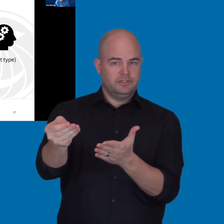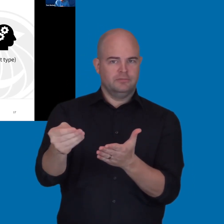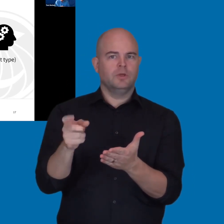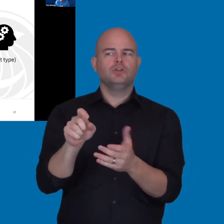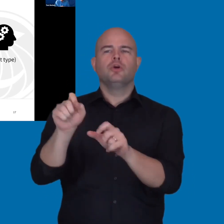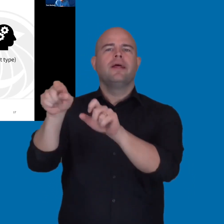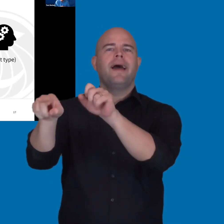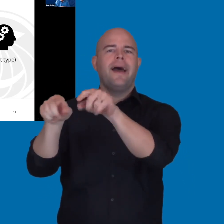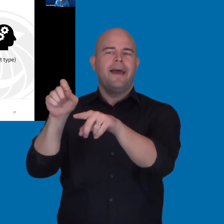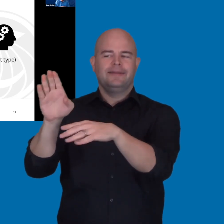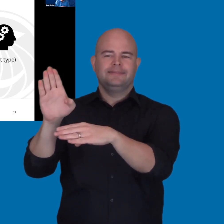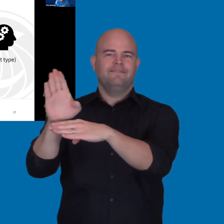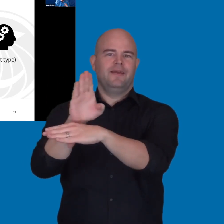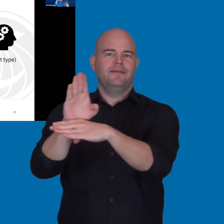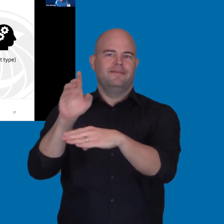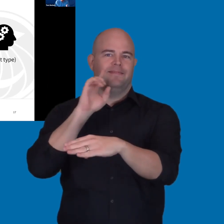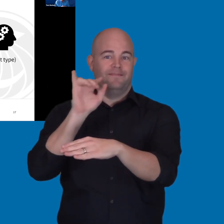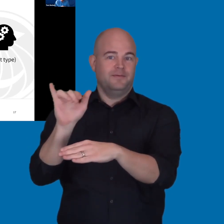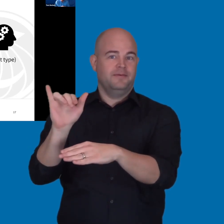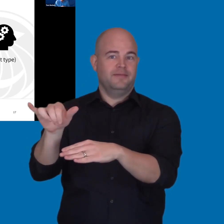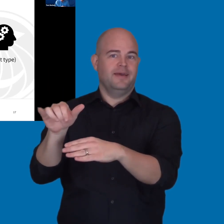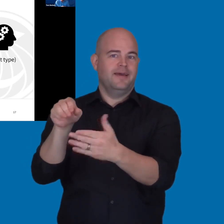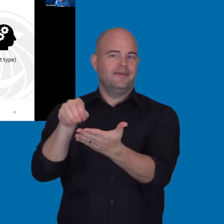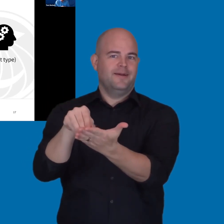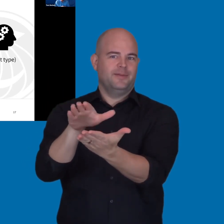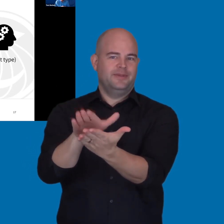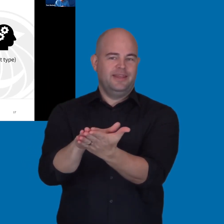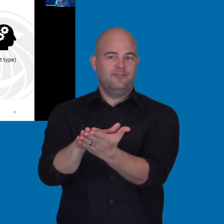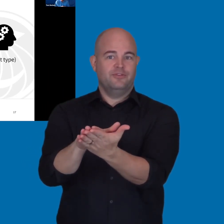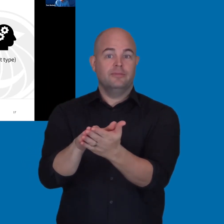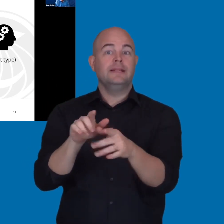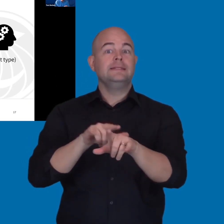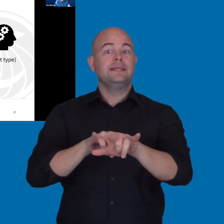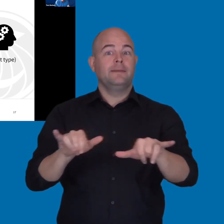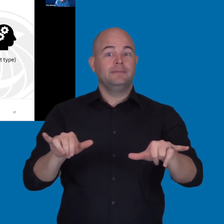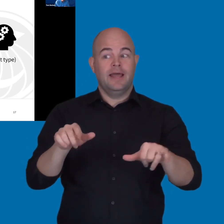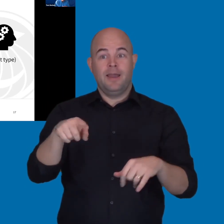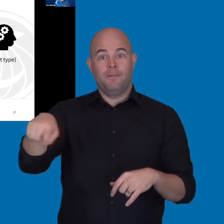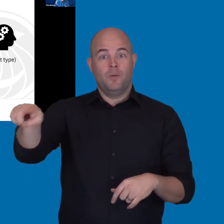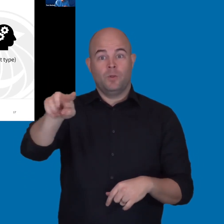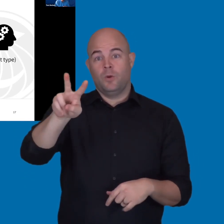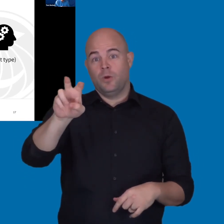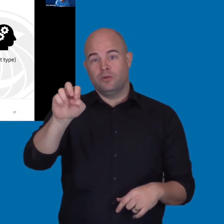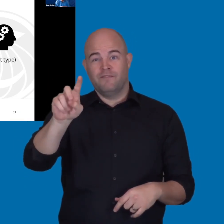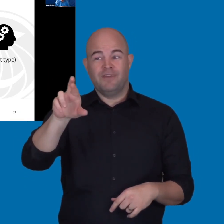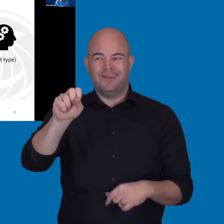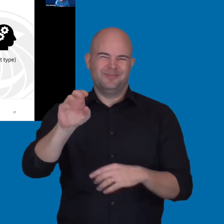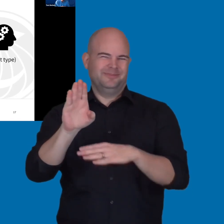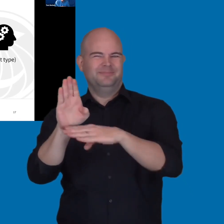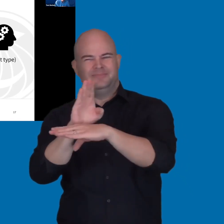for that documentation at the same time that they're asking the vendors for price quotes, statement of work, and things like that.